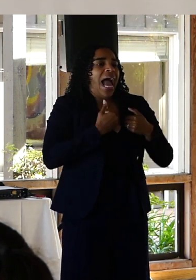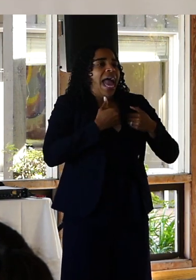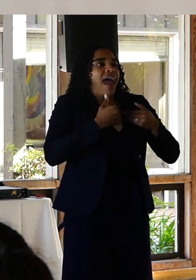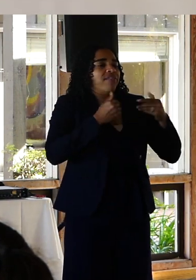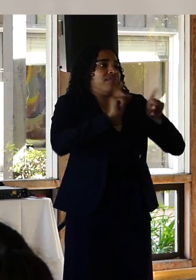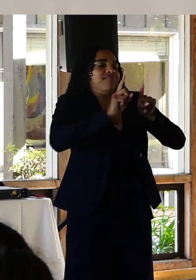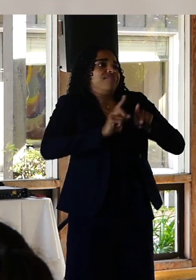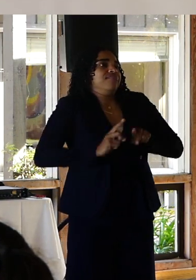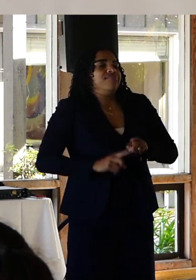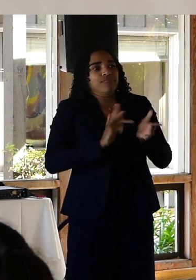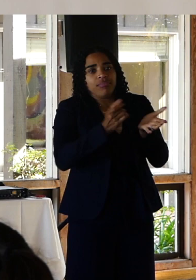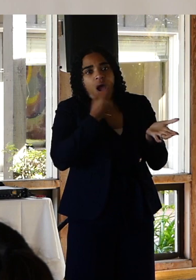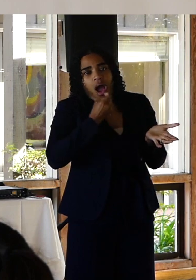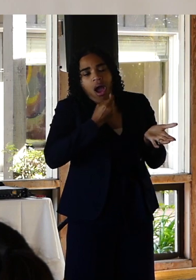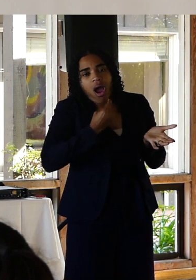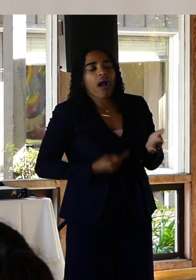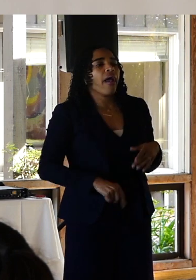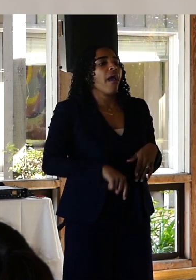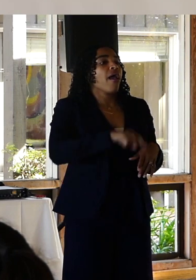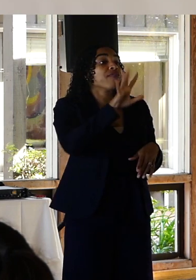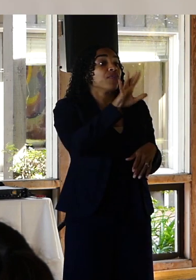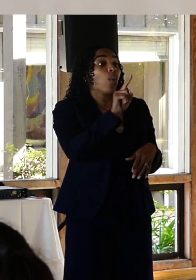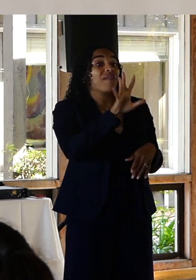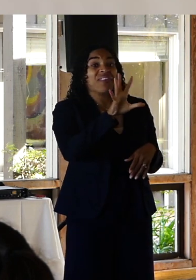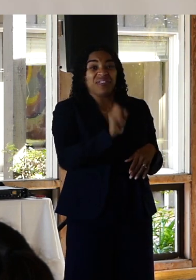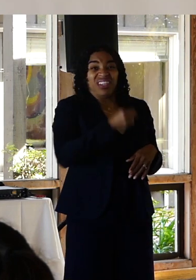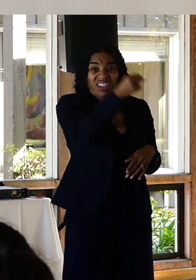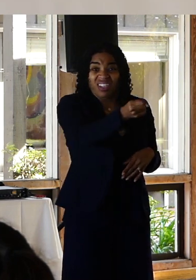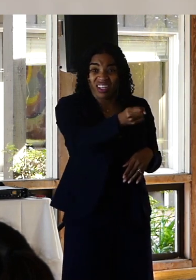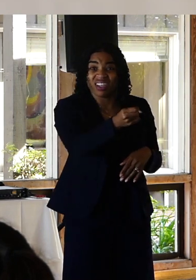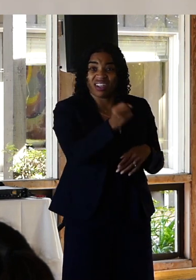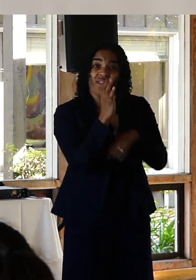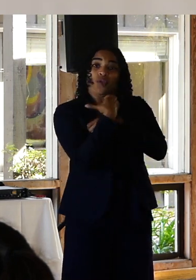of over 30 different drugs. I've had multiple 51 50 stays. I've gotten